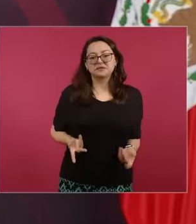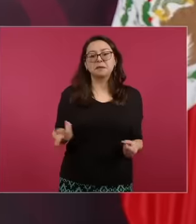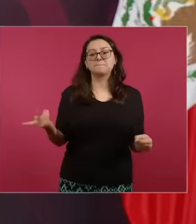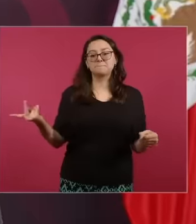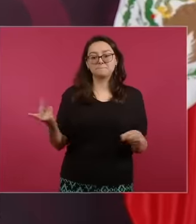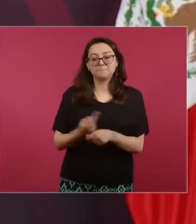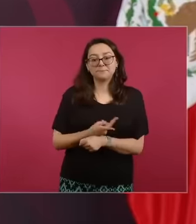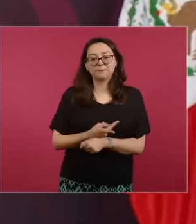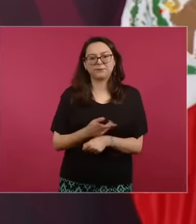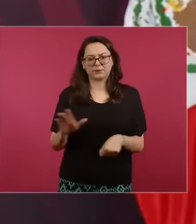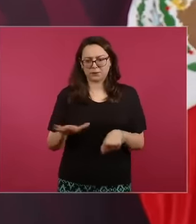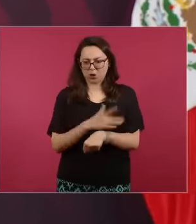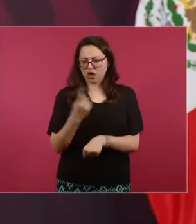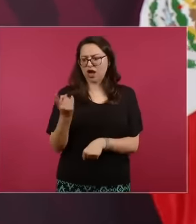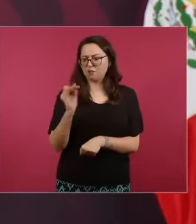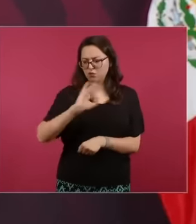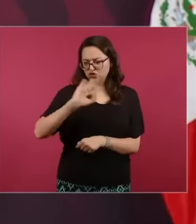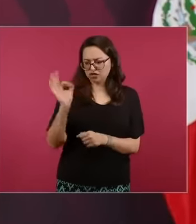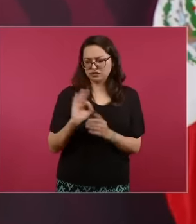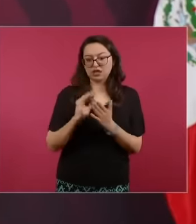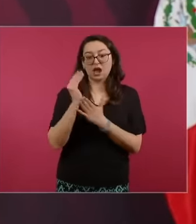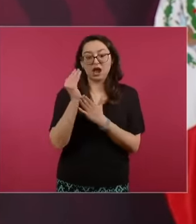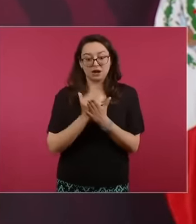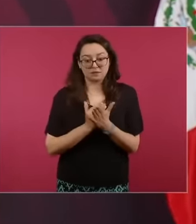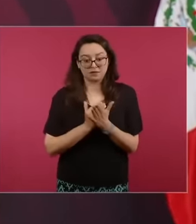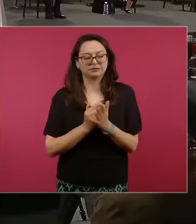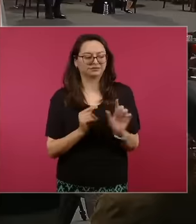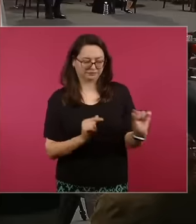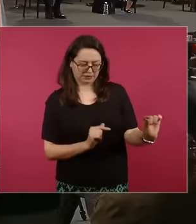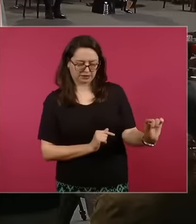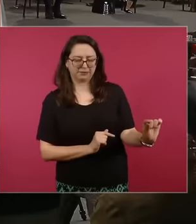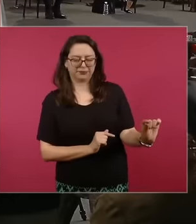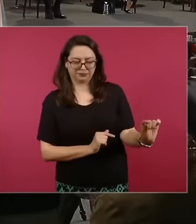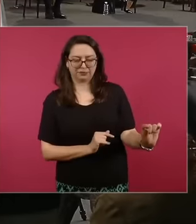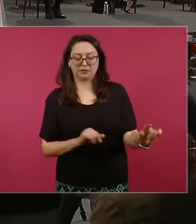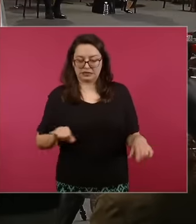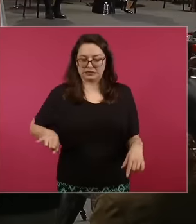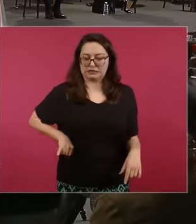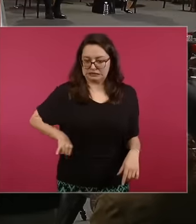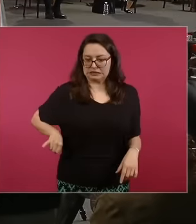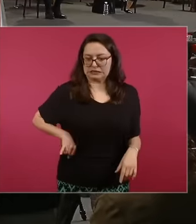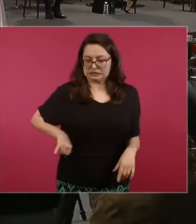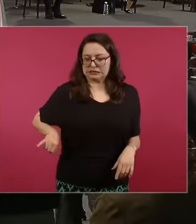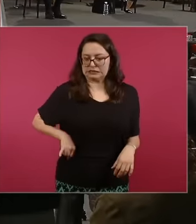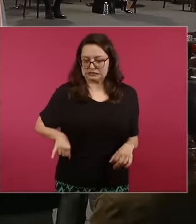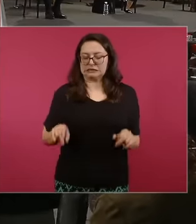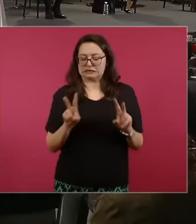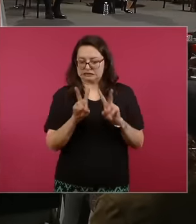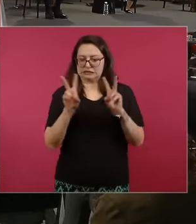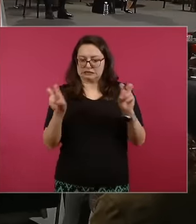was this reduction present, then wait, because it is interesting, and any other